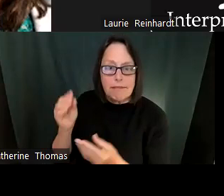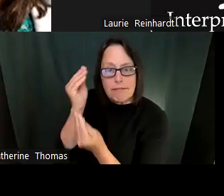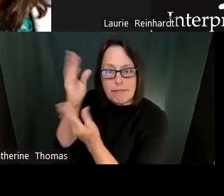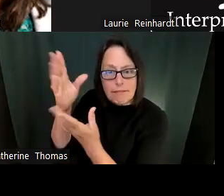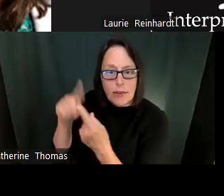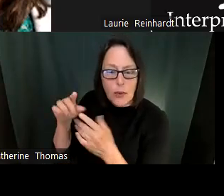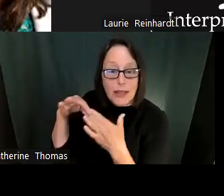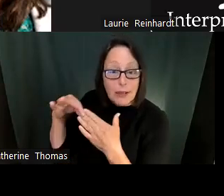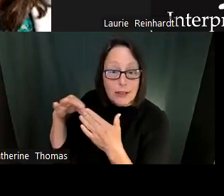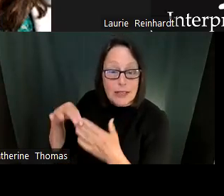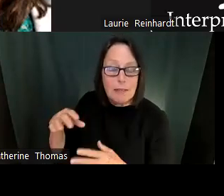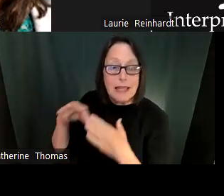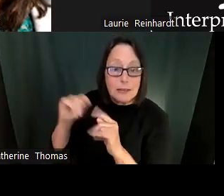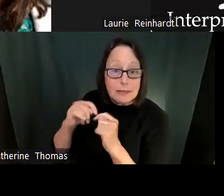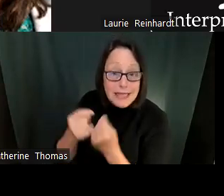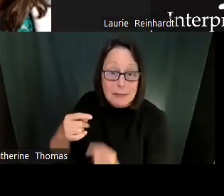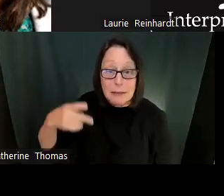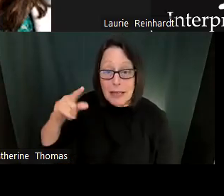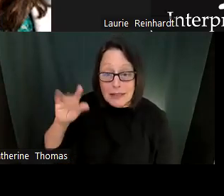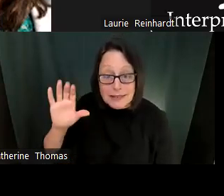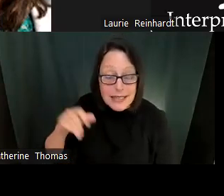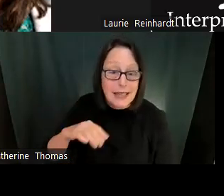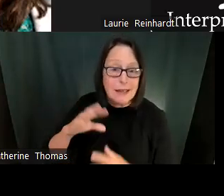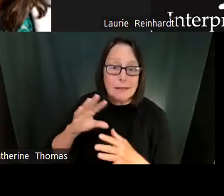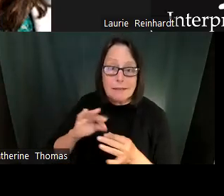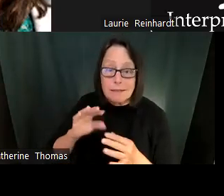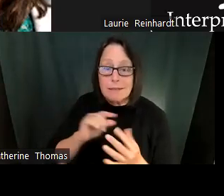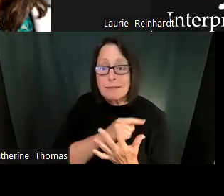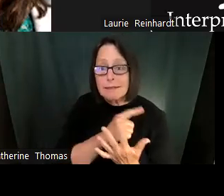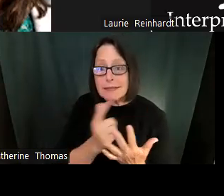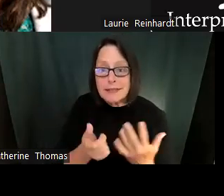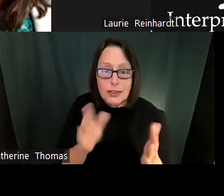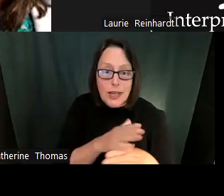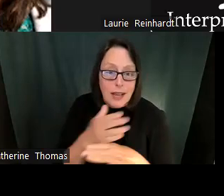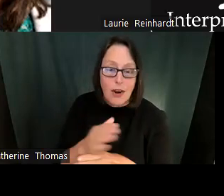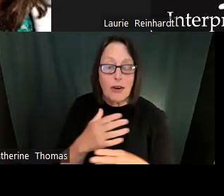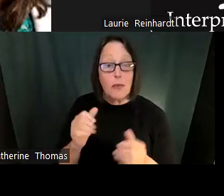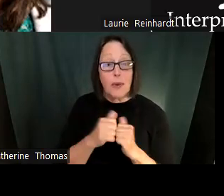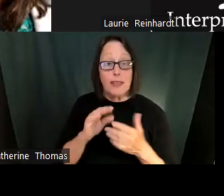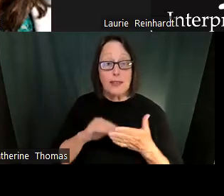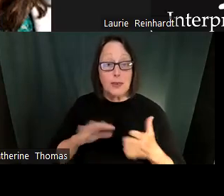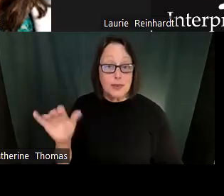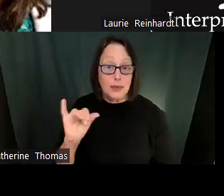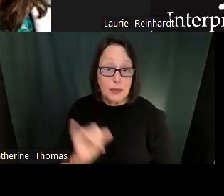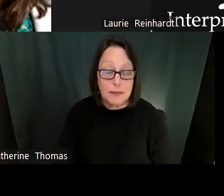So we hope that today's webinar doesn't stop. Here, but that it is permeable to Sally's point earlier about what this looks like in your school experience, especially in your classrooms we love when these ideas.